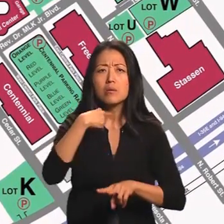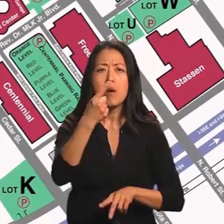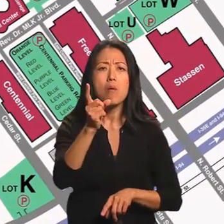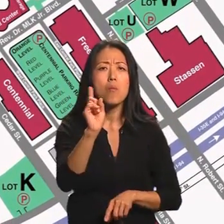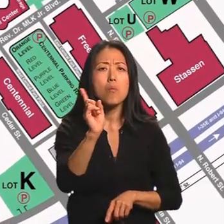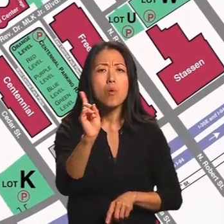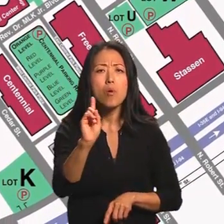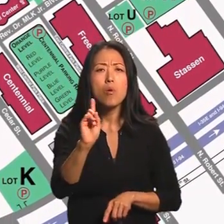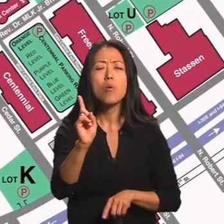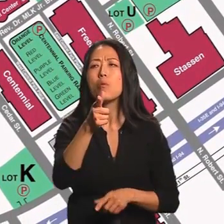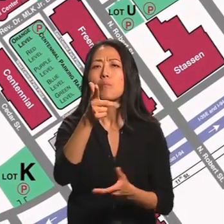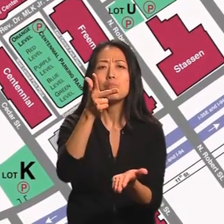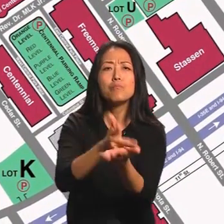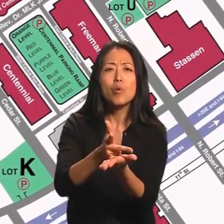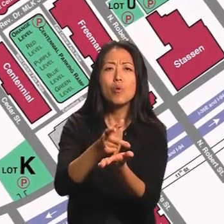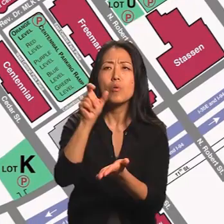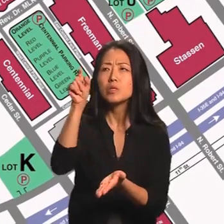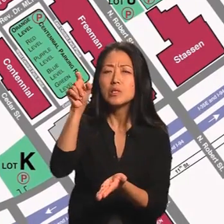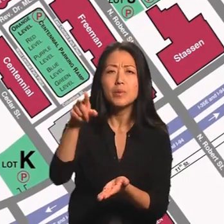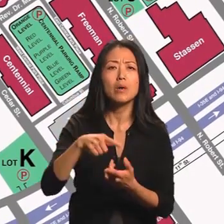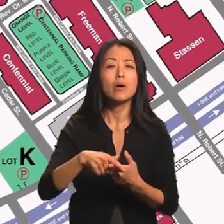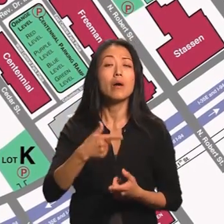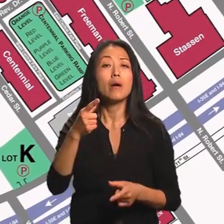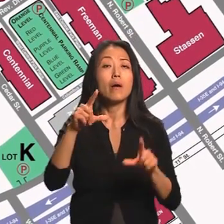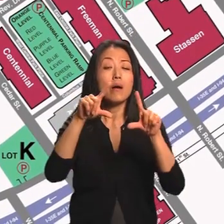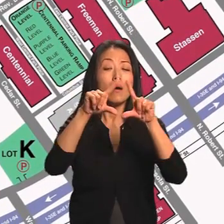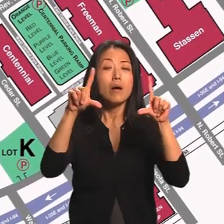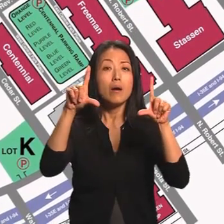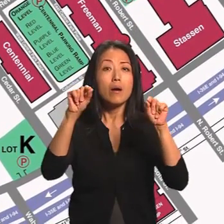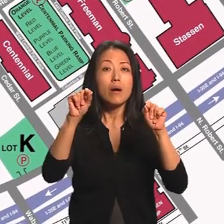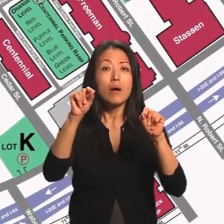public metered and public disabled parking facilities.